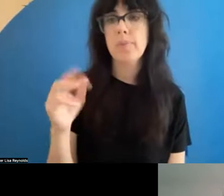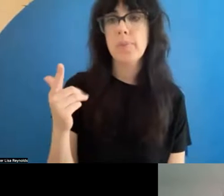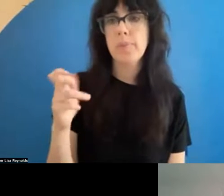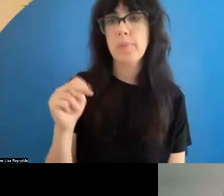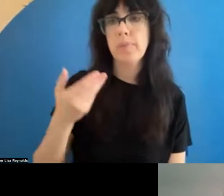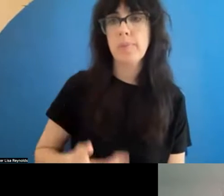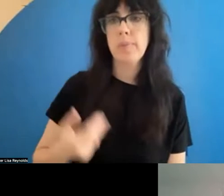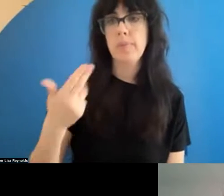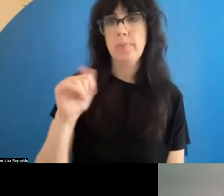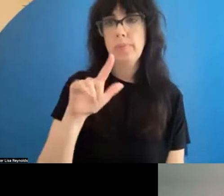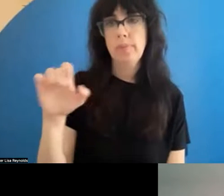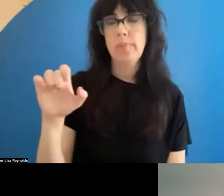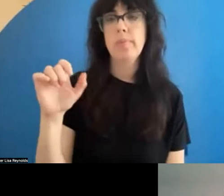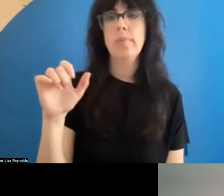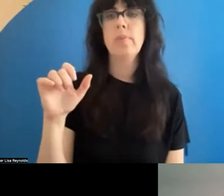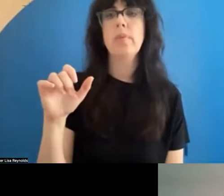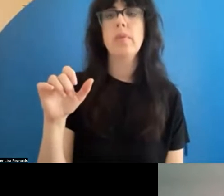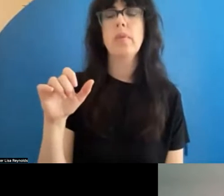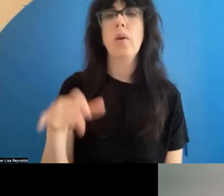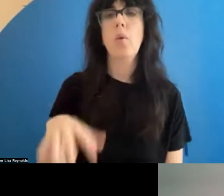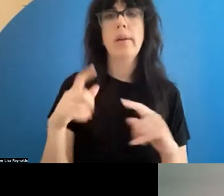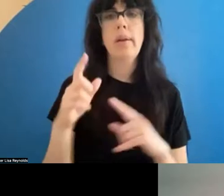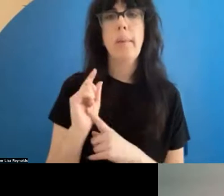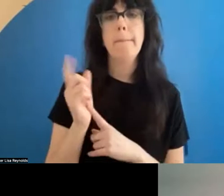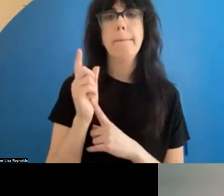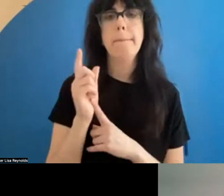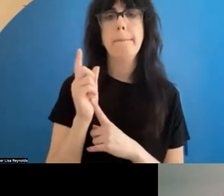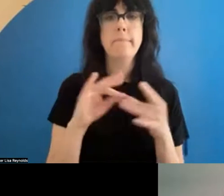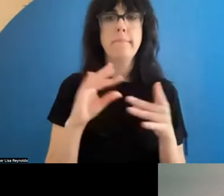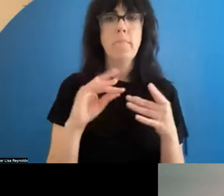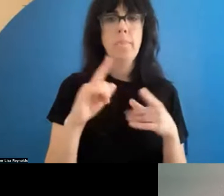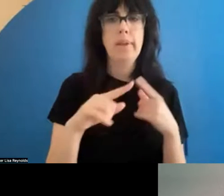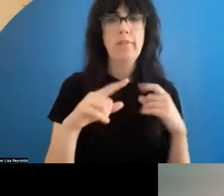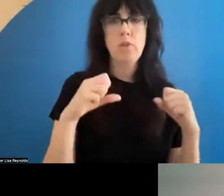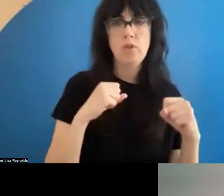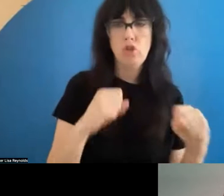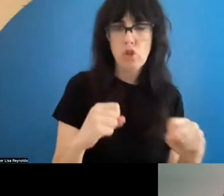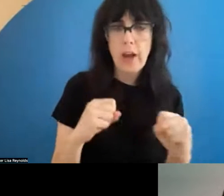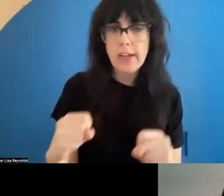I do want to take a moment now to talk about some strategies, first to ensure that your digital materials are